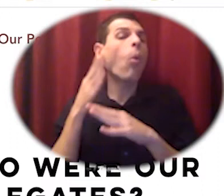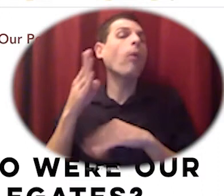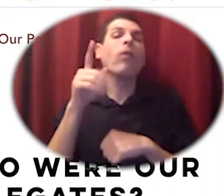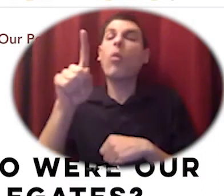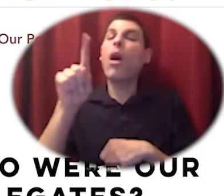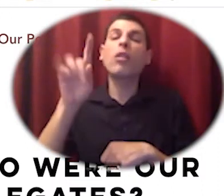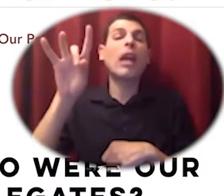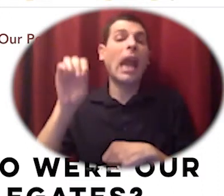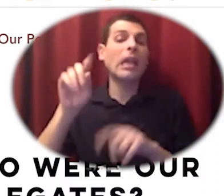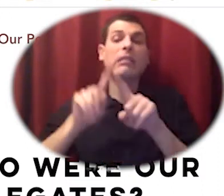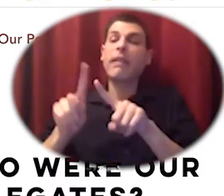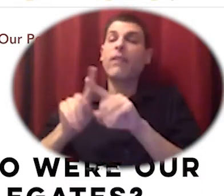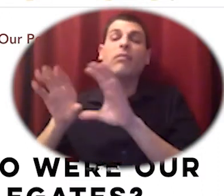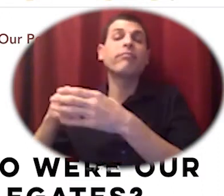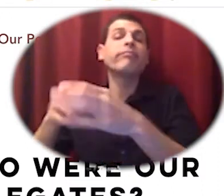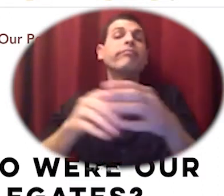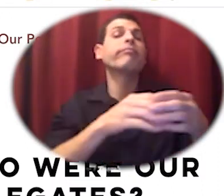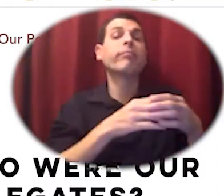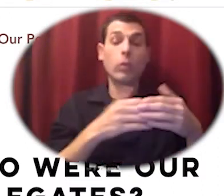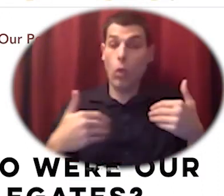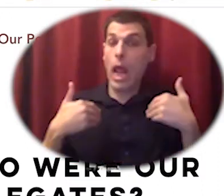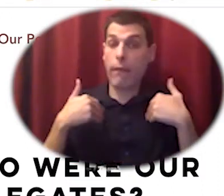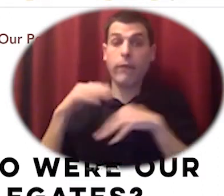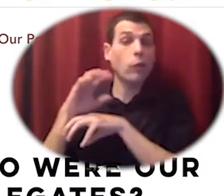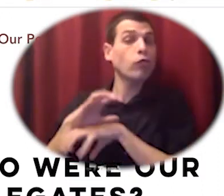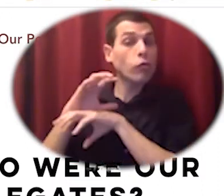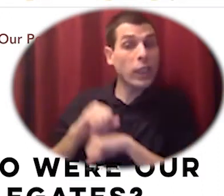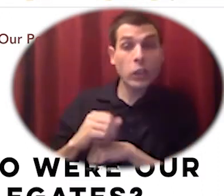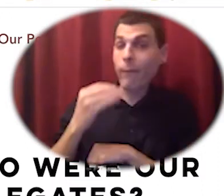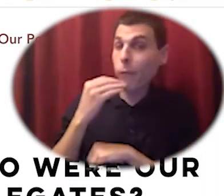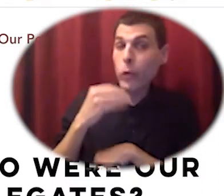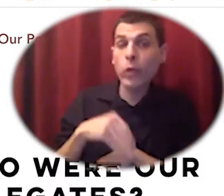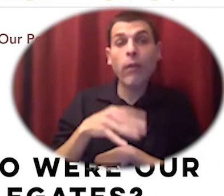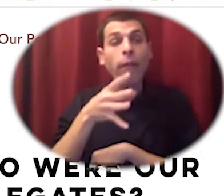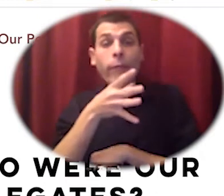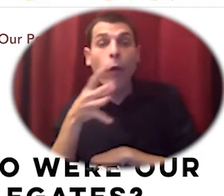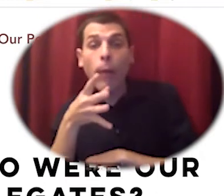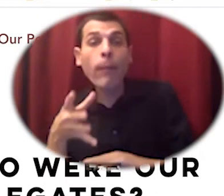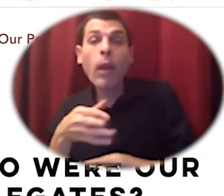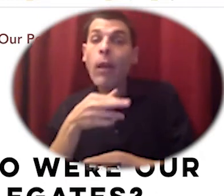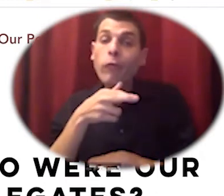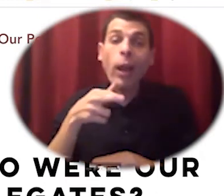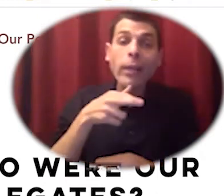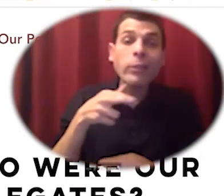are practicing traditional food ways farmers and ranchers scientists and technical advisors